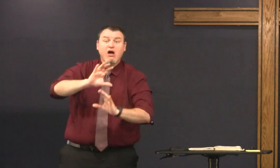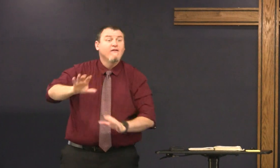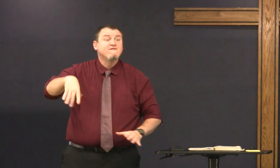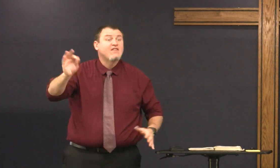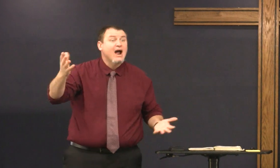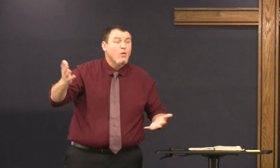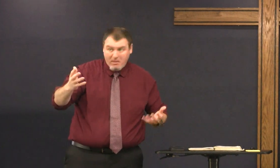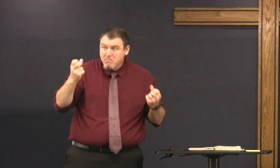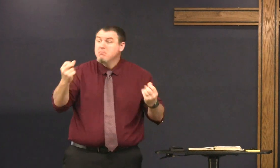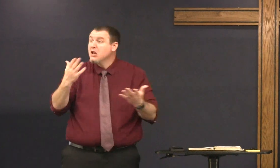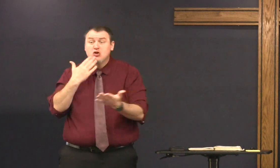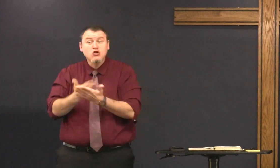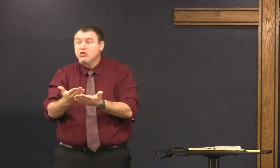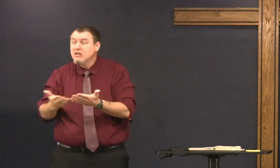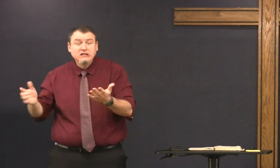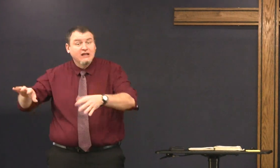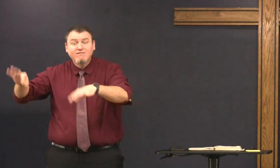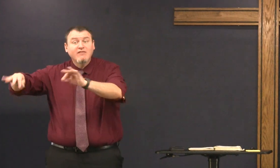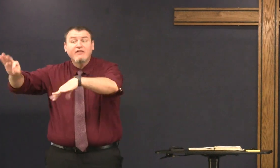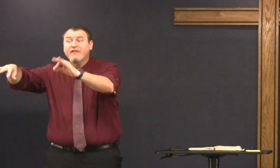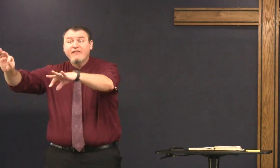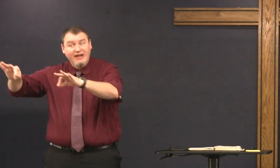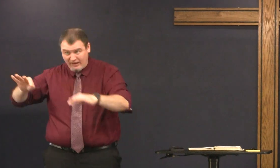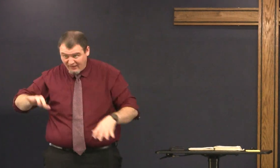so they're still looking for that and they found lots of good things